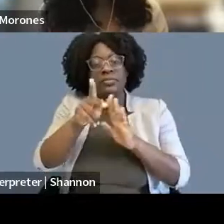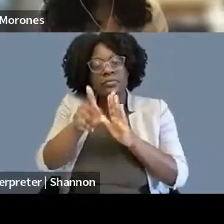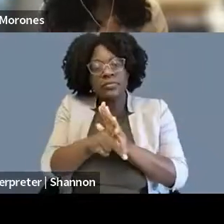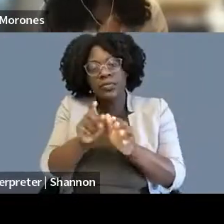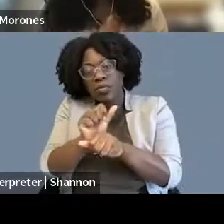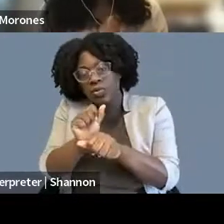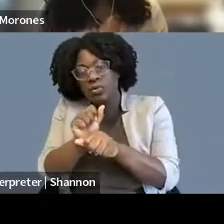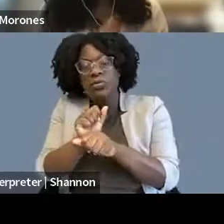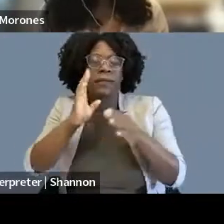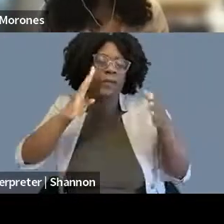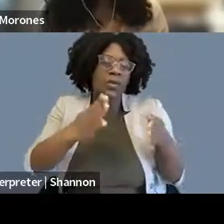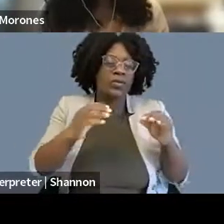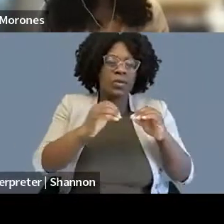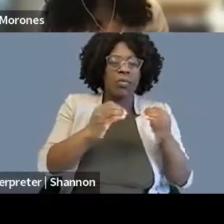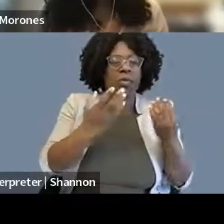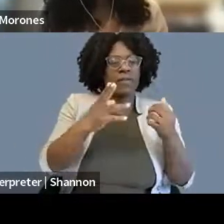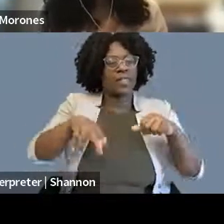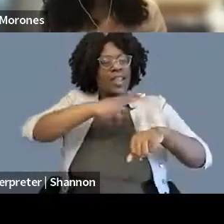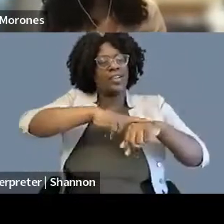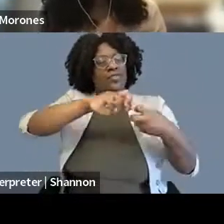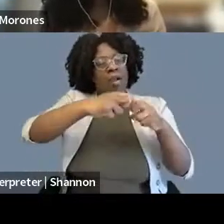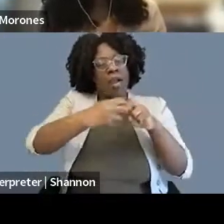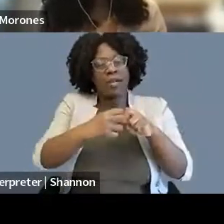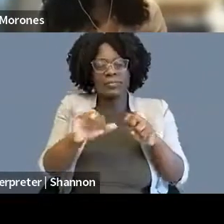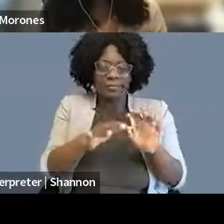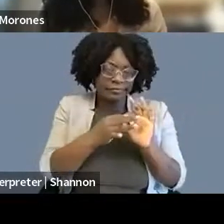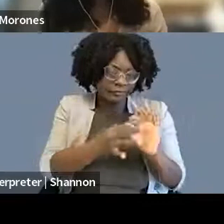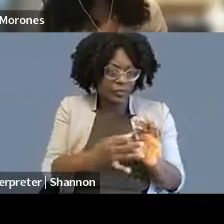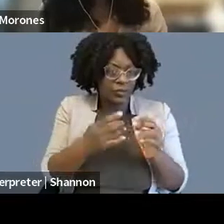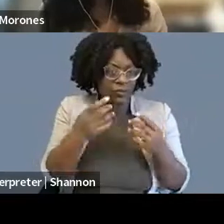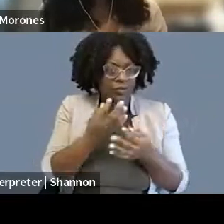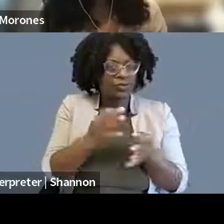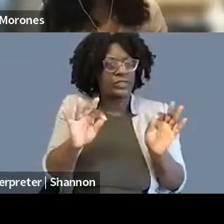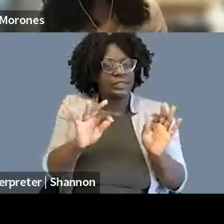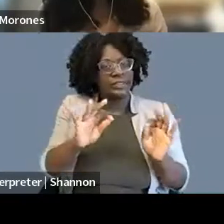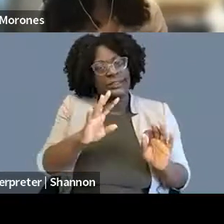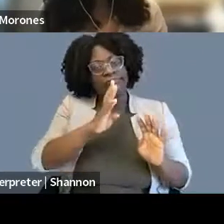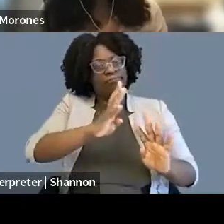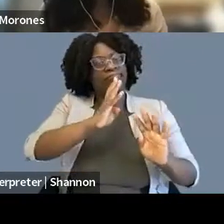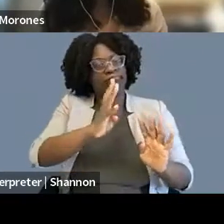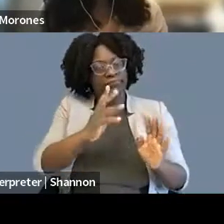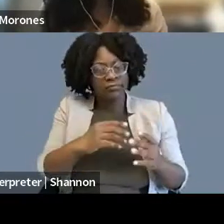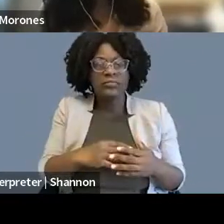regarding free speech, I'm not in court. And despite having been the lead at PEN America